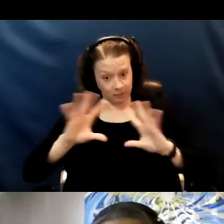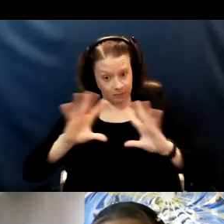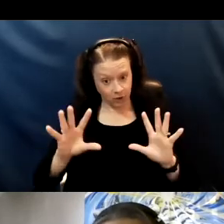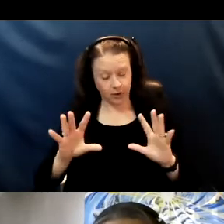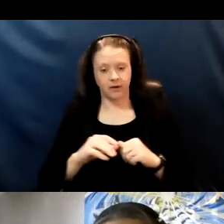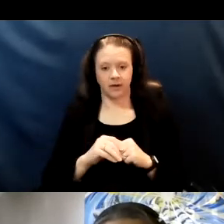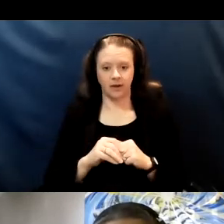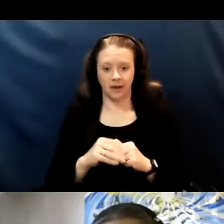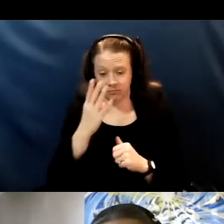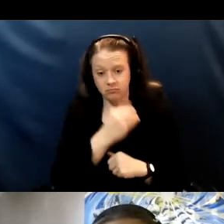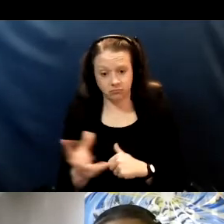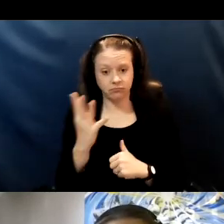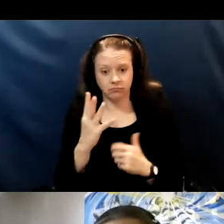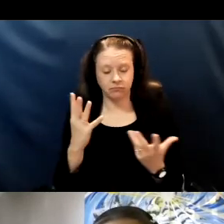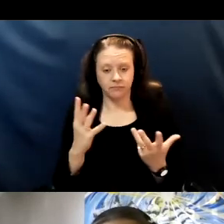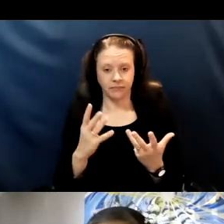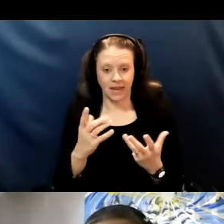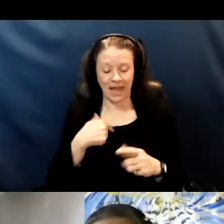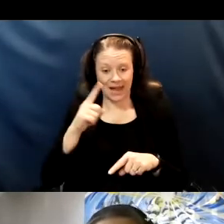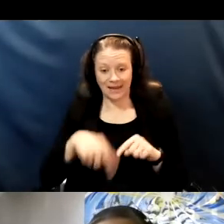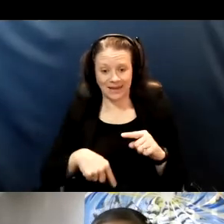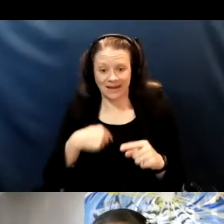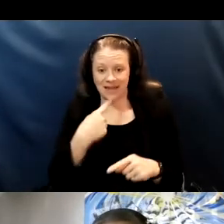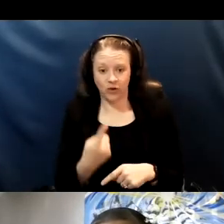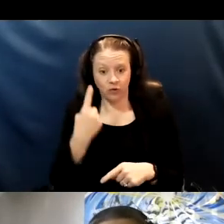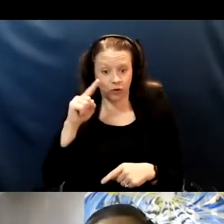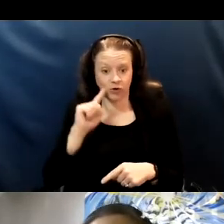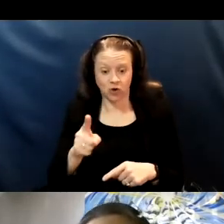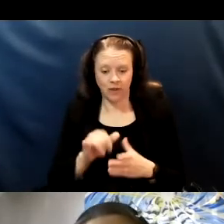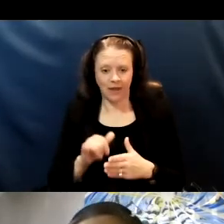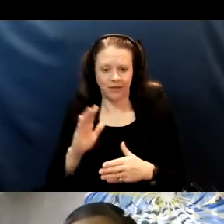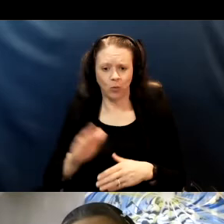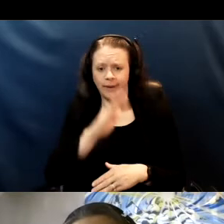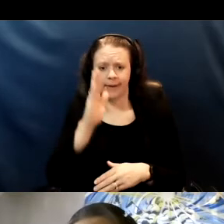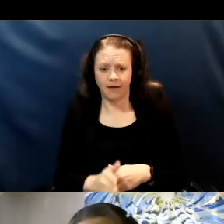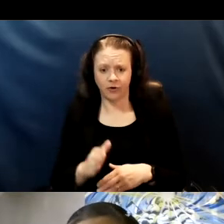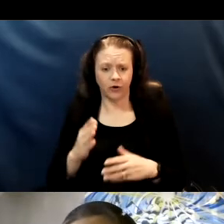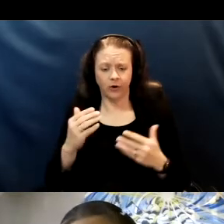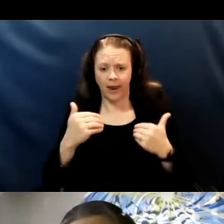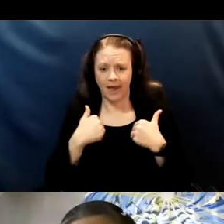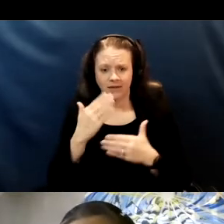by telling you that I can't tell you for sure that there will not be some very rare